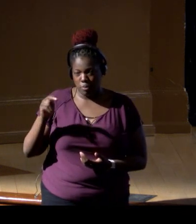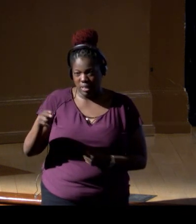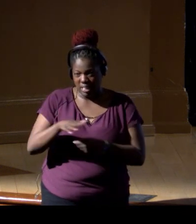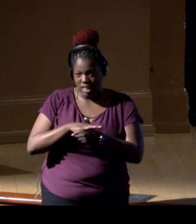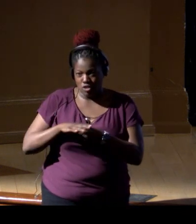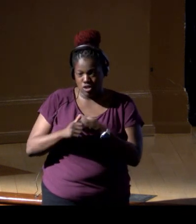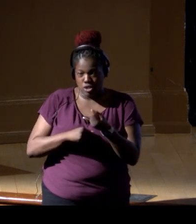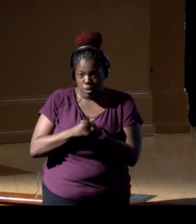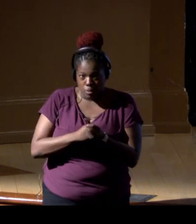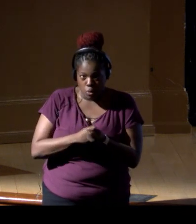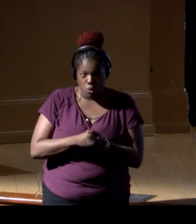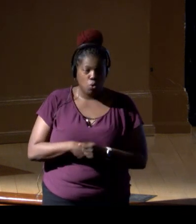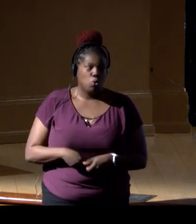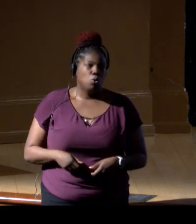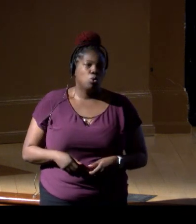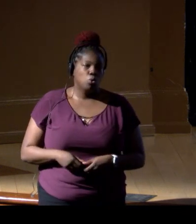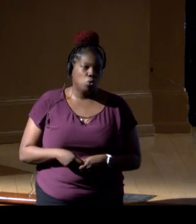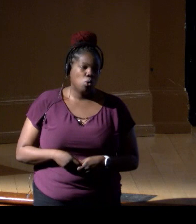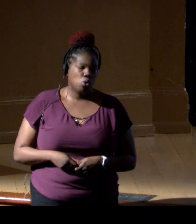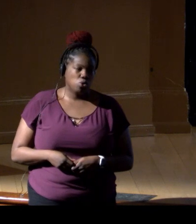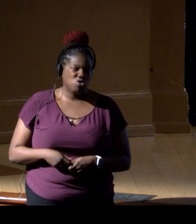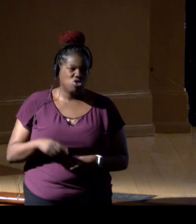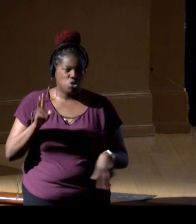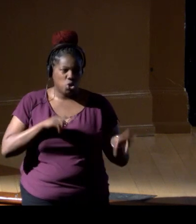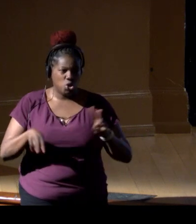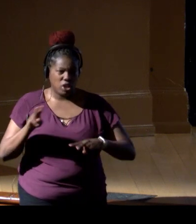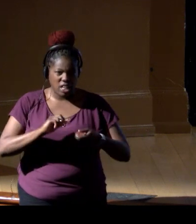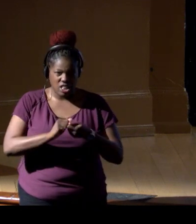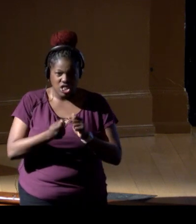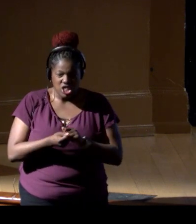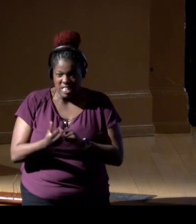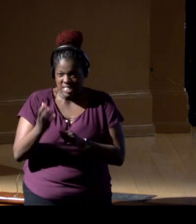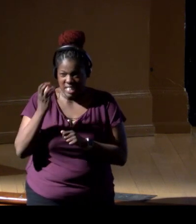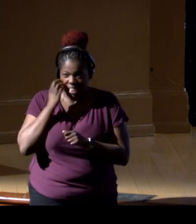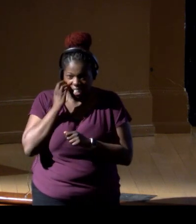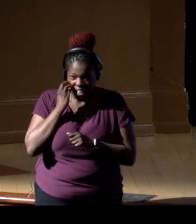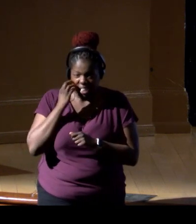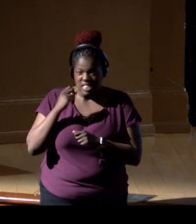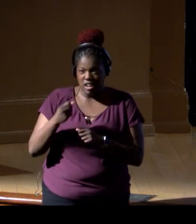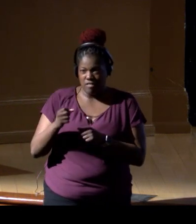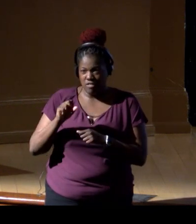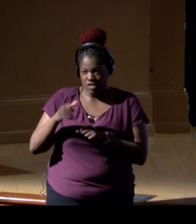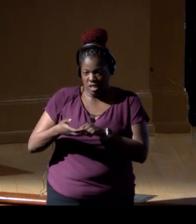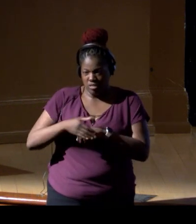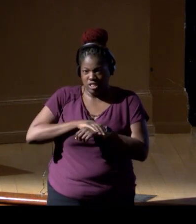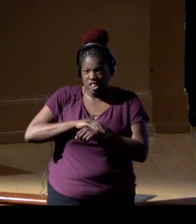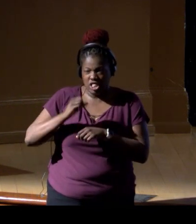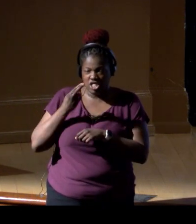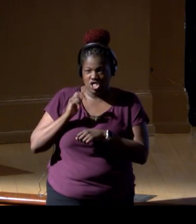Or shells, looking at the change in the thickness of the shells over time can tell us a lot